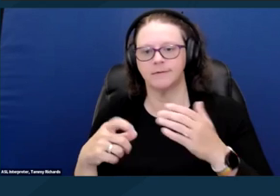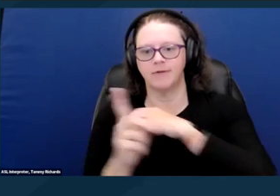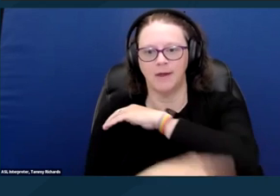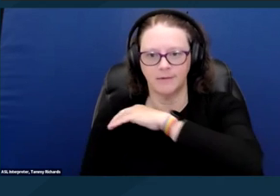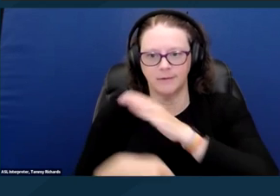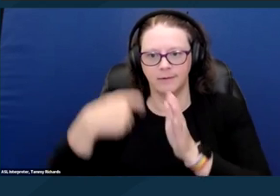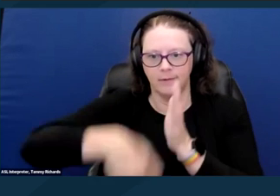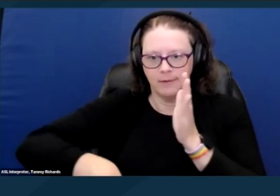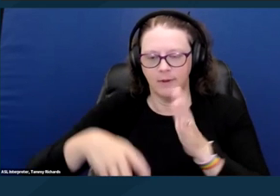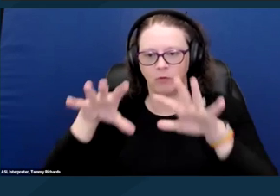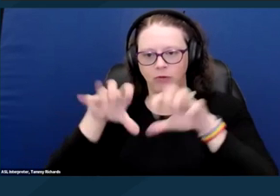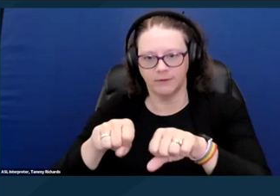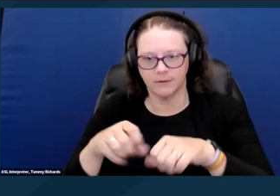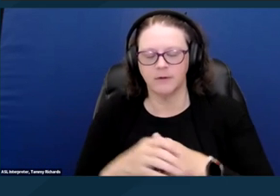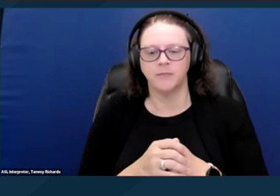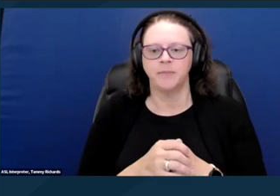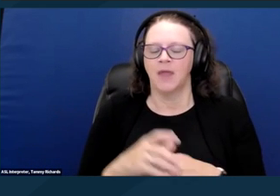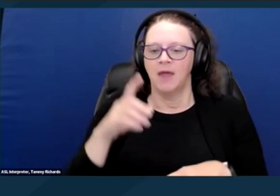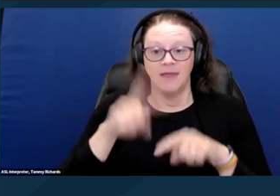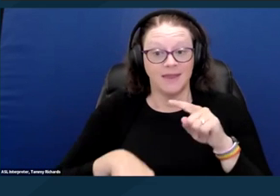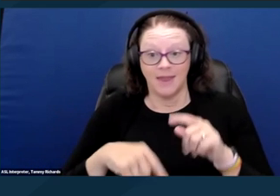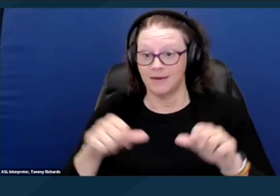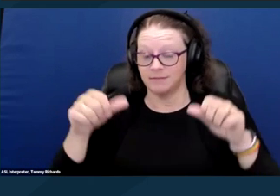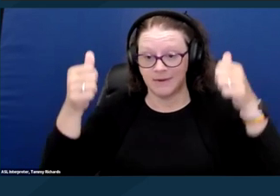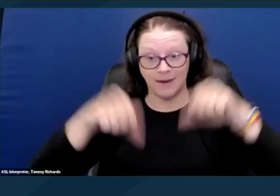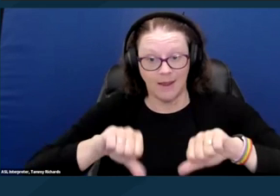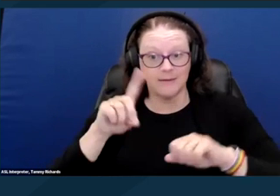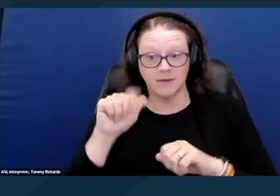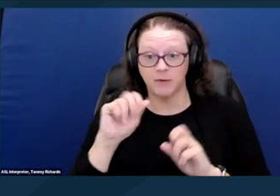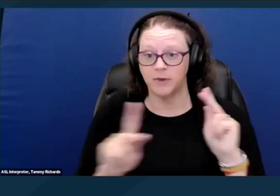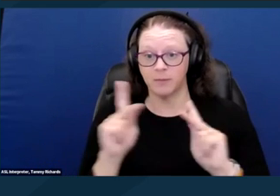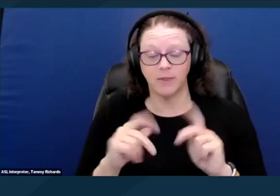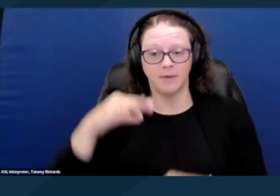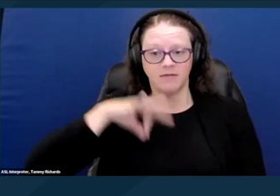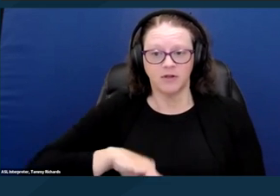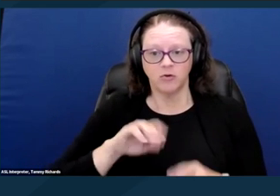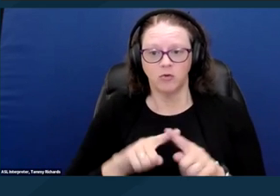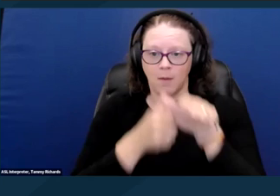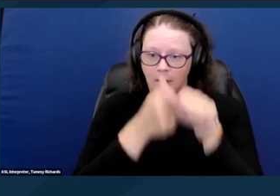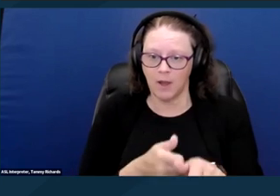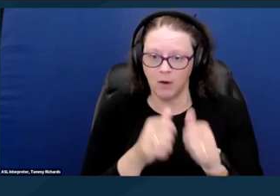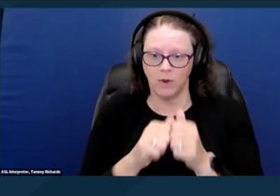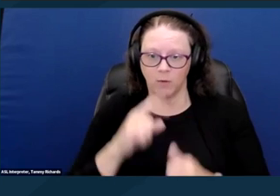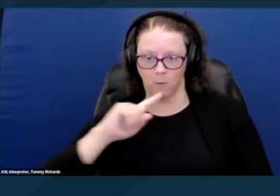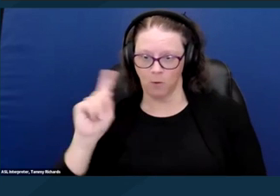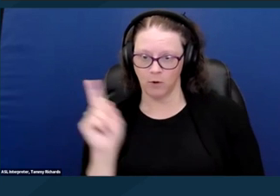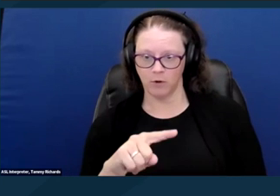They can't deny disabled people the benefit of the opportunity to comply with directives in a manner that's consistent